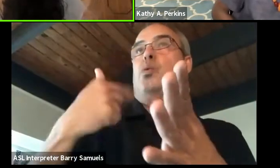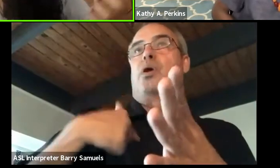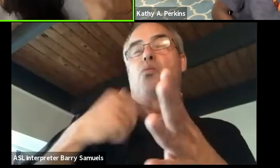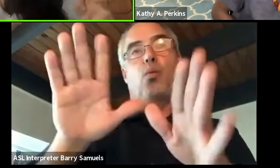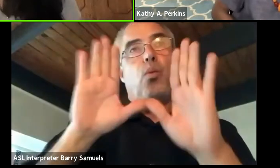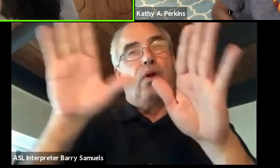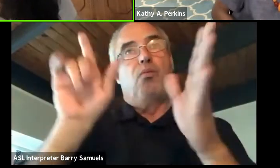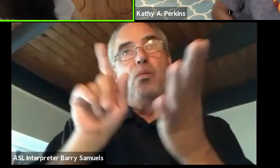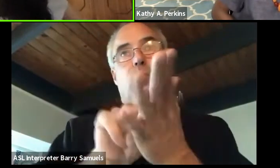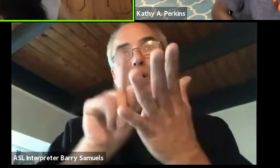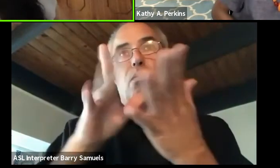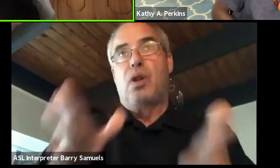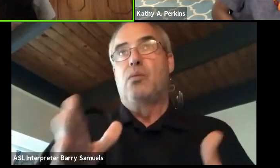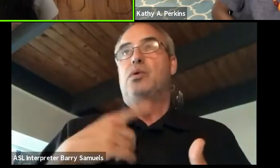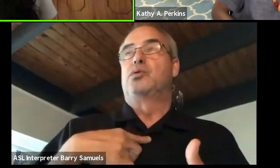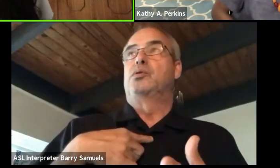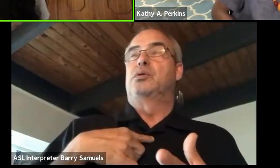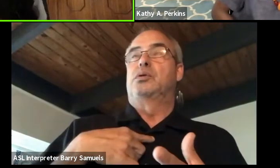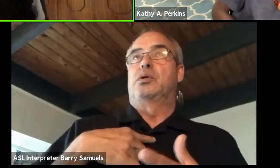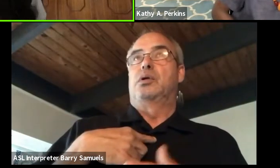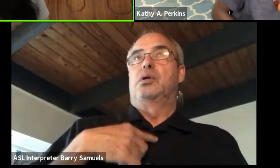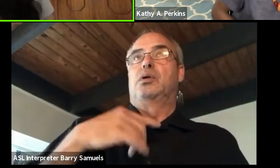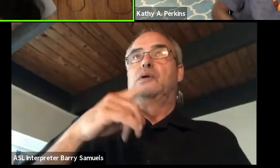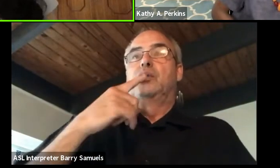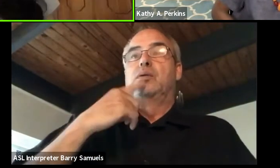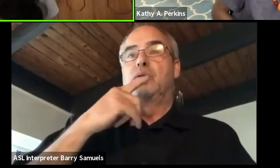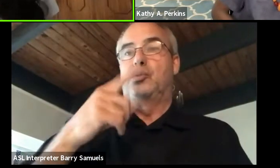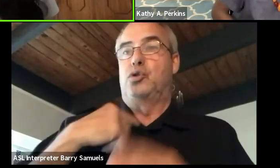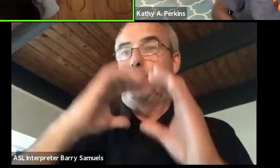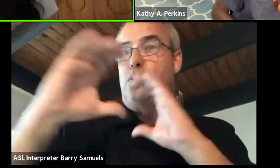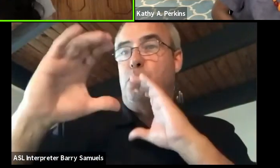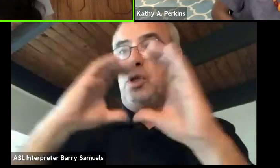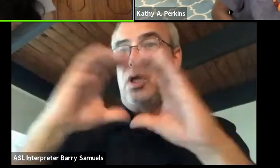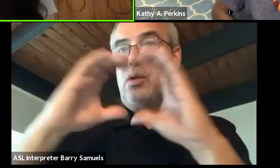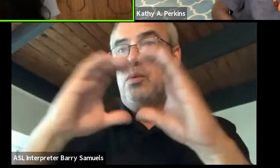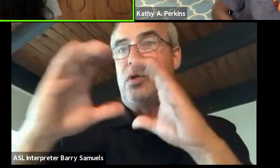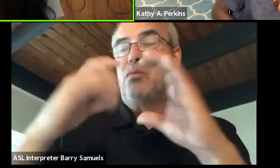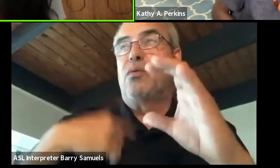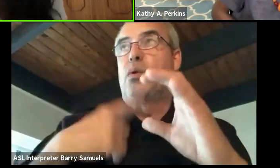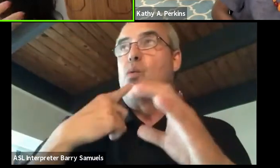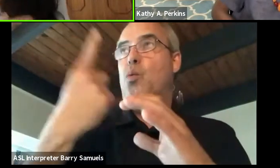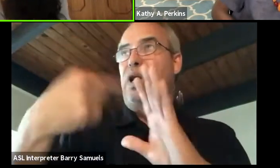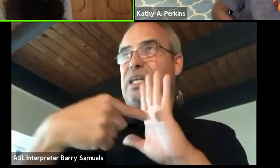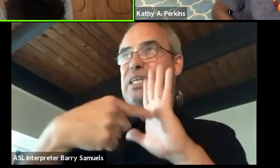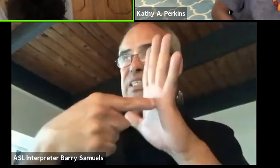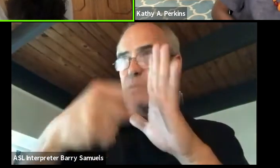like Jahazi is a wonderful- Twaweza Communications is wonderful example in Kenya, specifically,